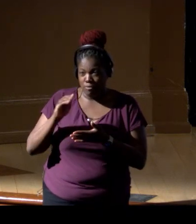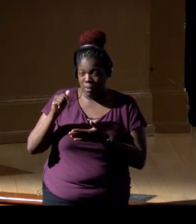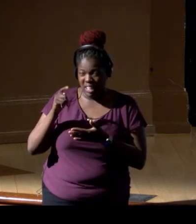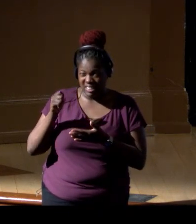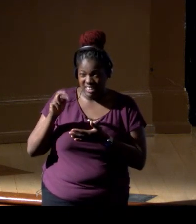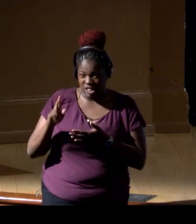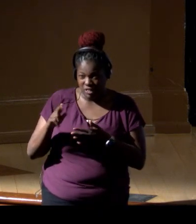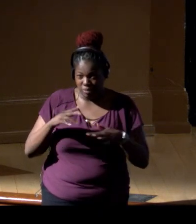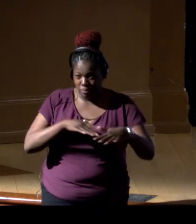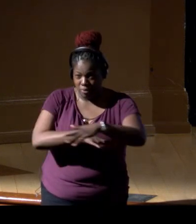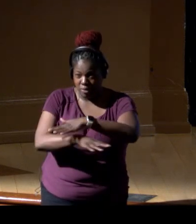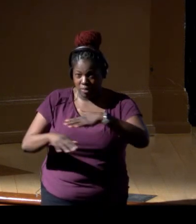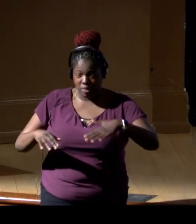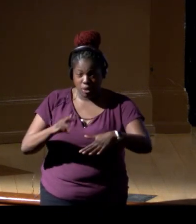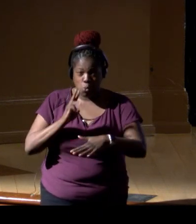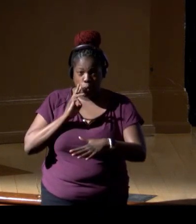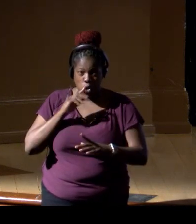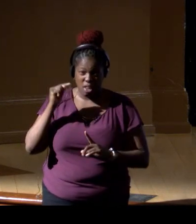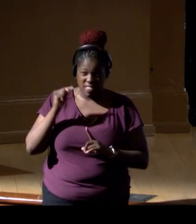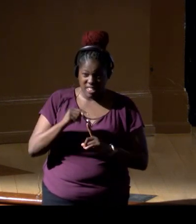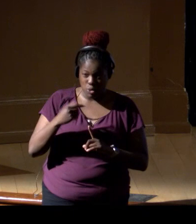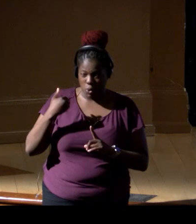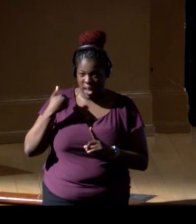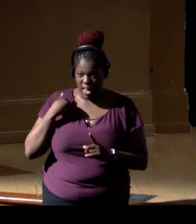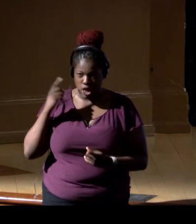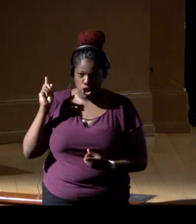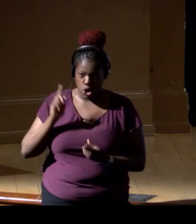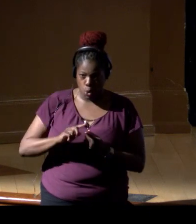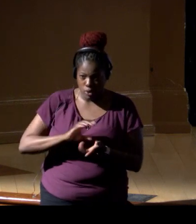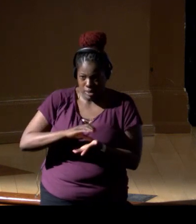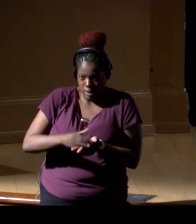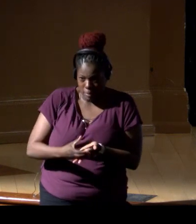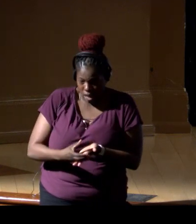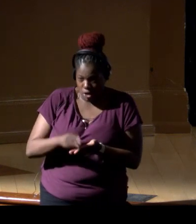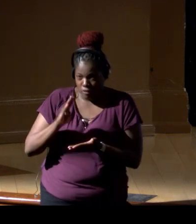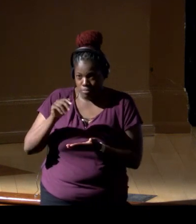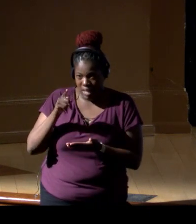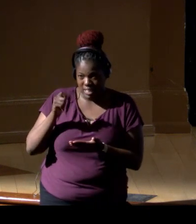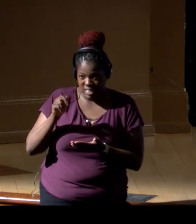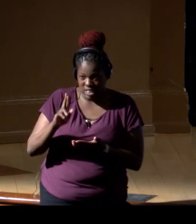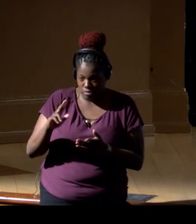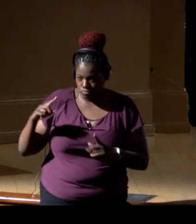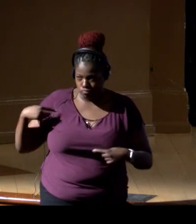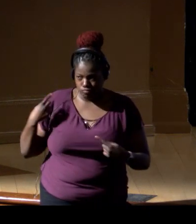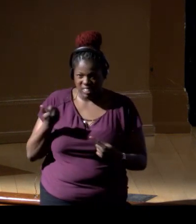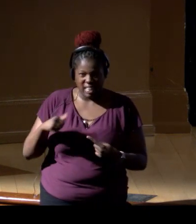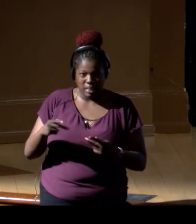and this lagoon had one of the lowest abundances of bacteria anywhere in the Pacific.